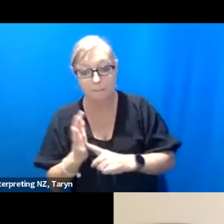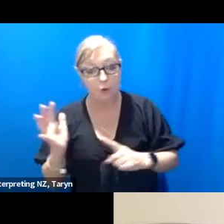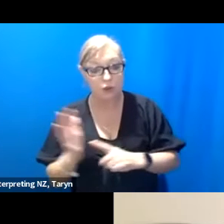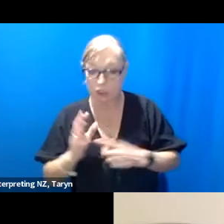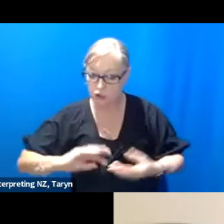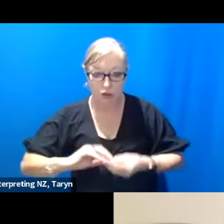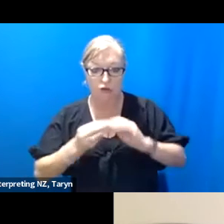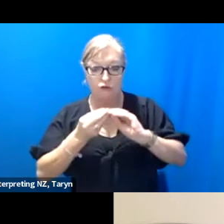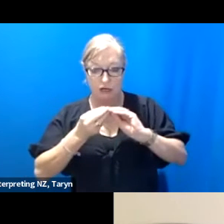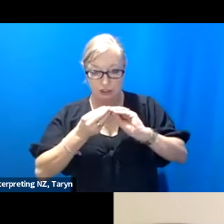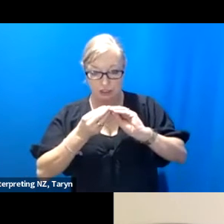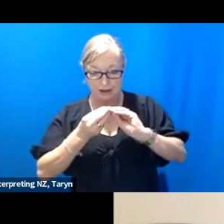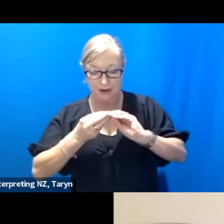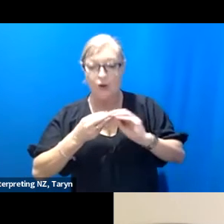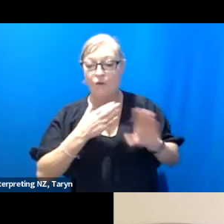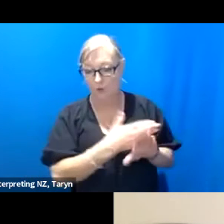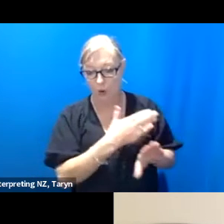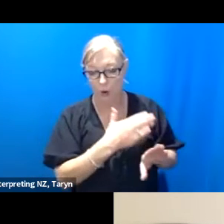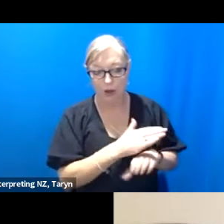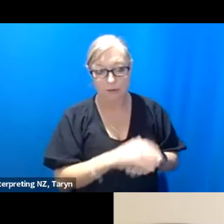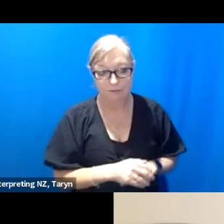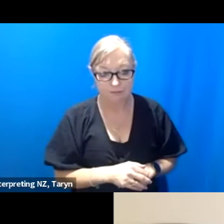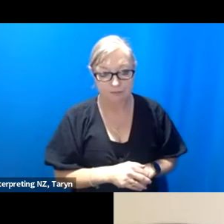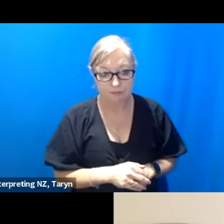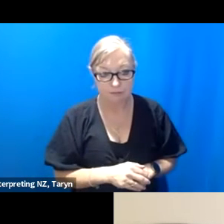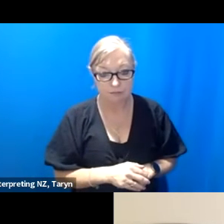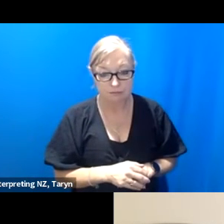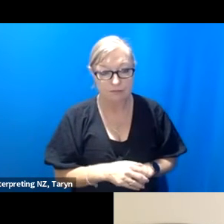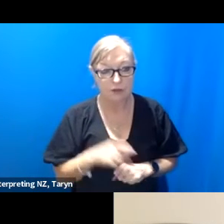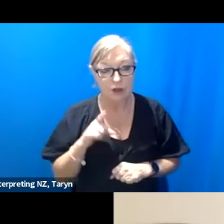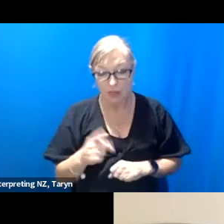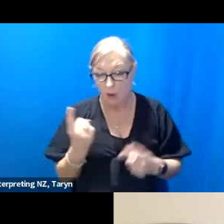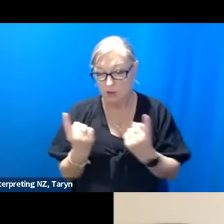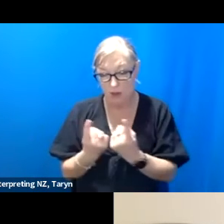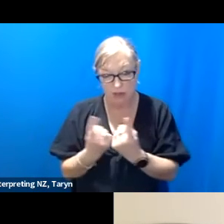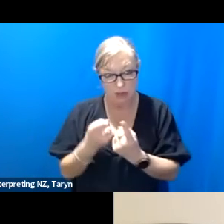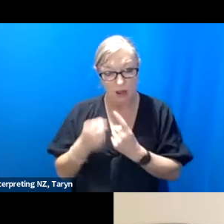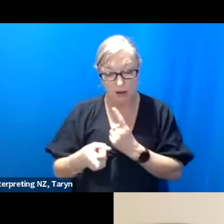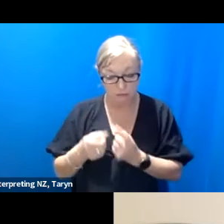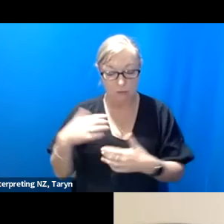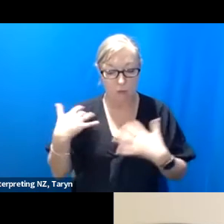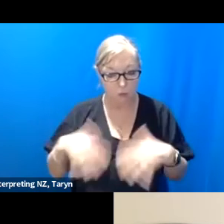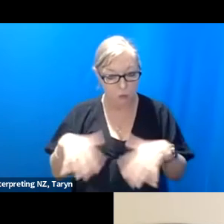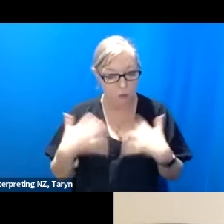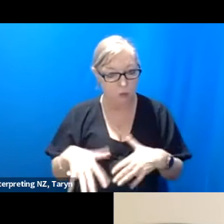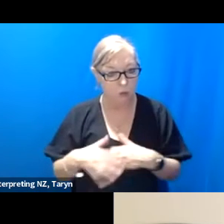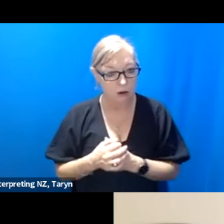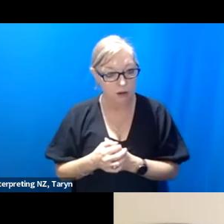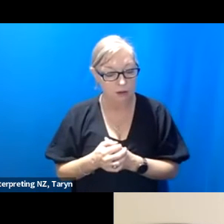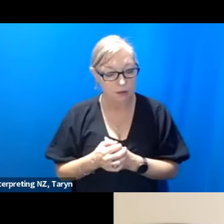of the work and that was one of the things that particularly has been, I guess yeah, thinking